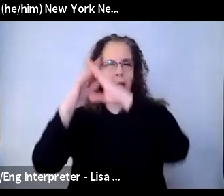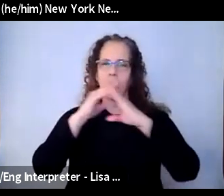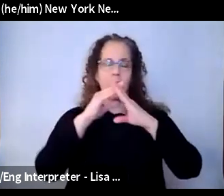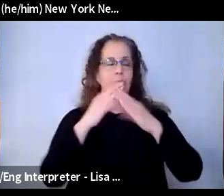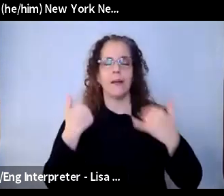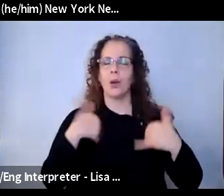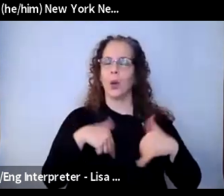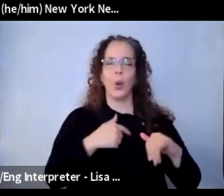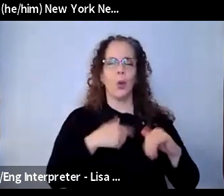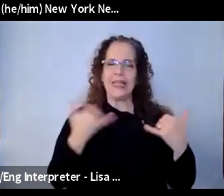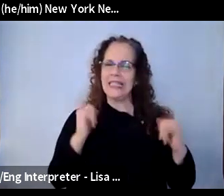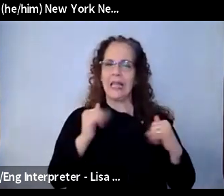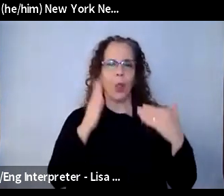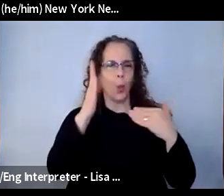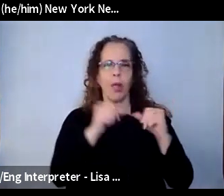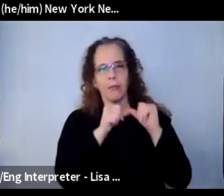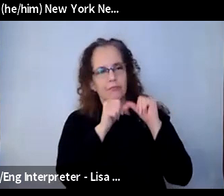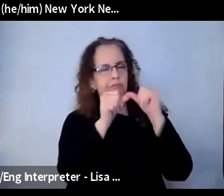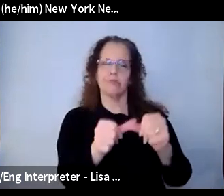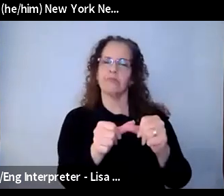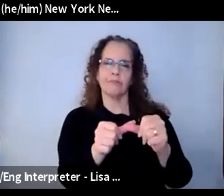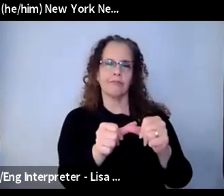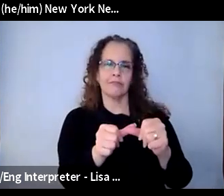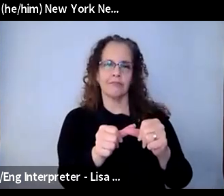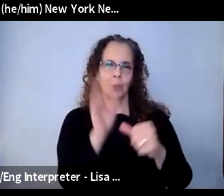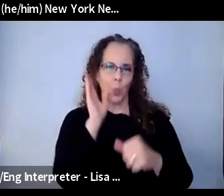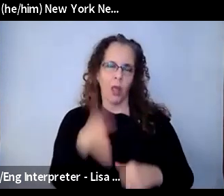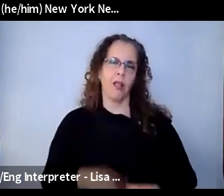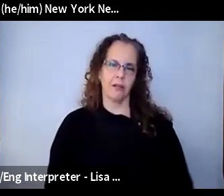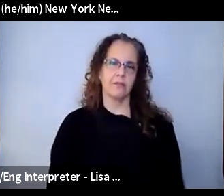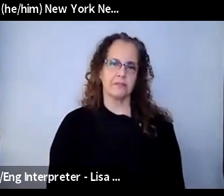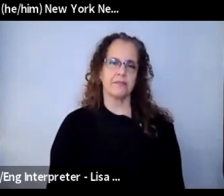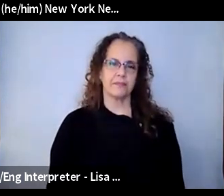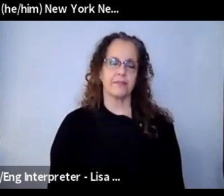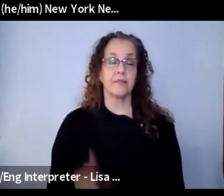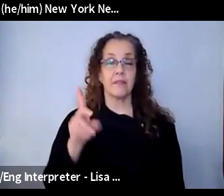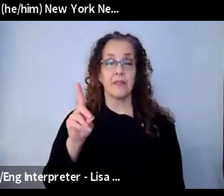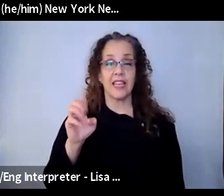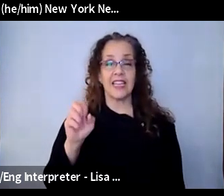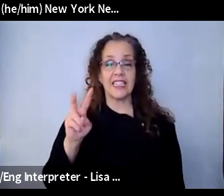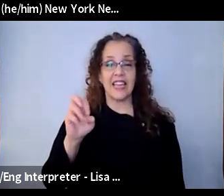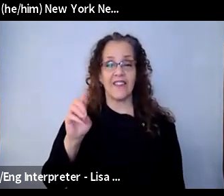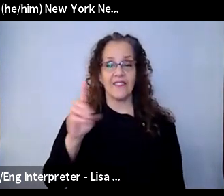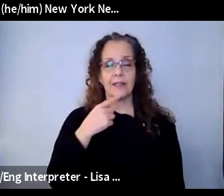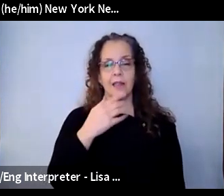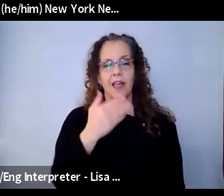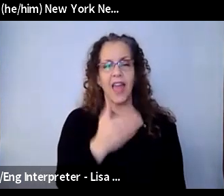we're going to power through. We're going to power through. David Shane: Thank you. And thanks to Kelly, Alex, Paul and